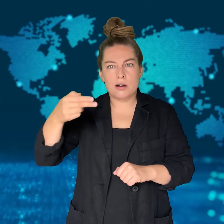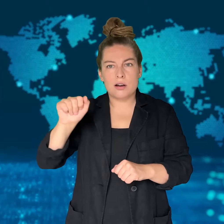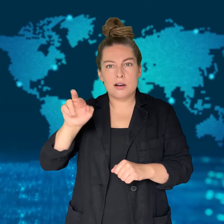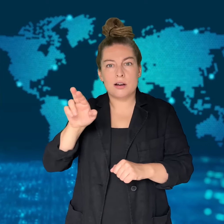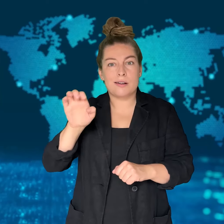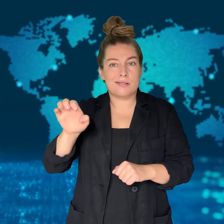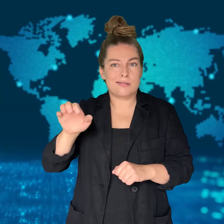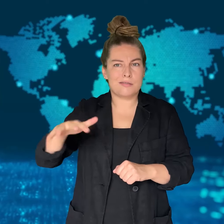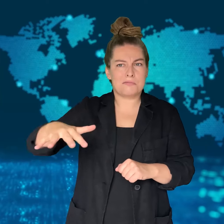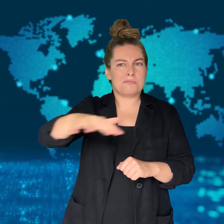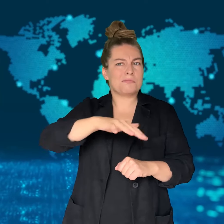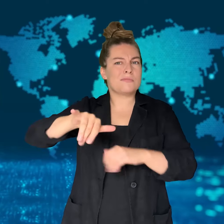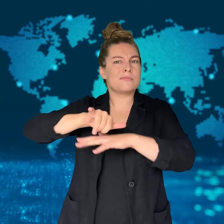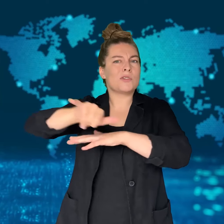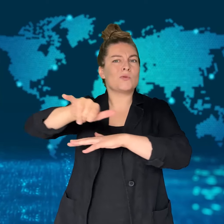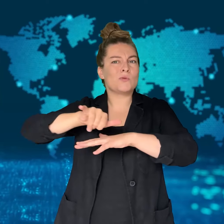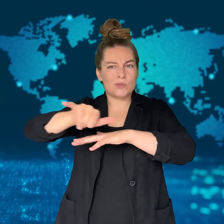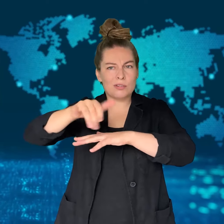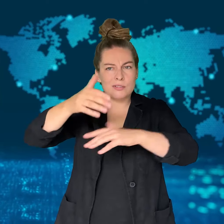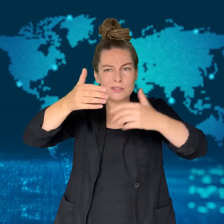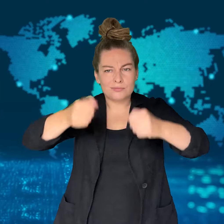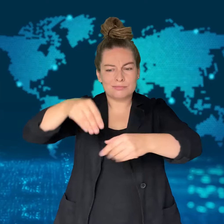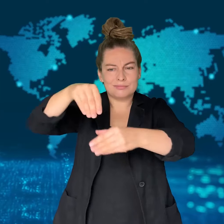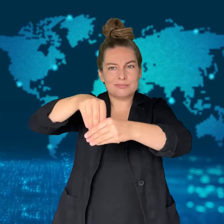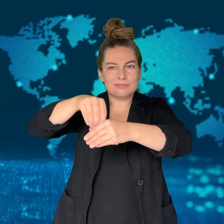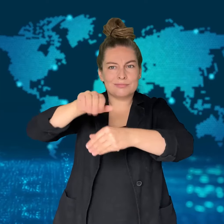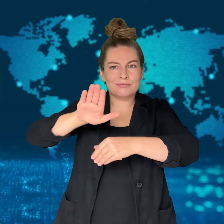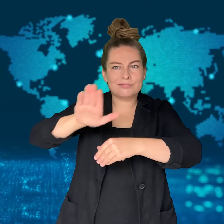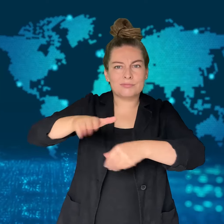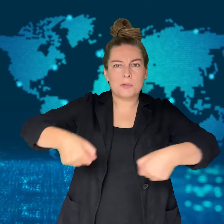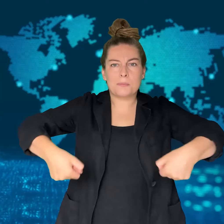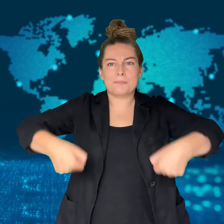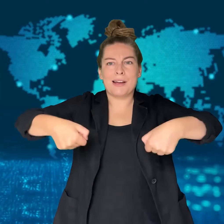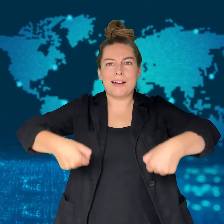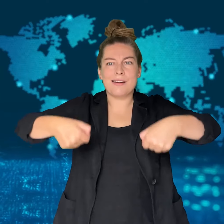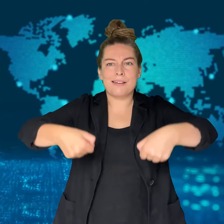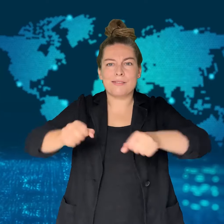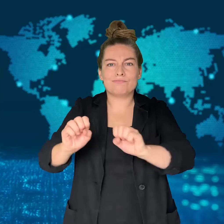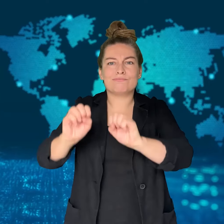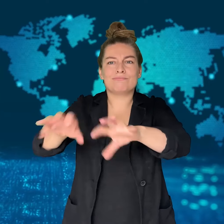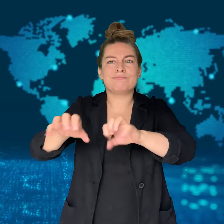at Chicago O'Hare International Airport.